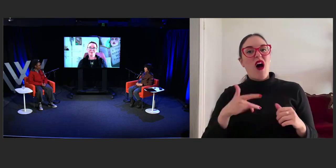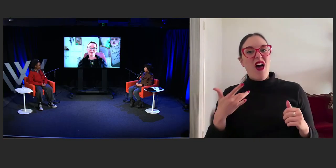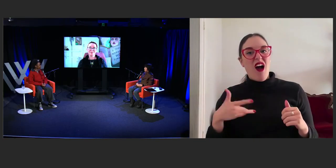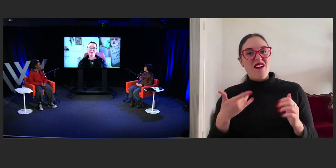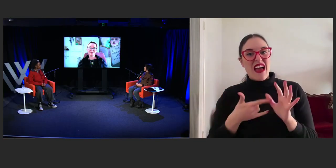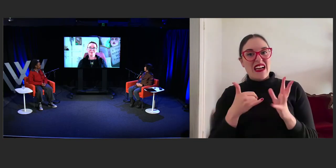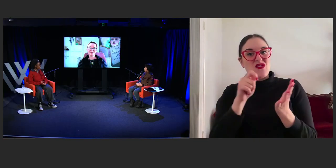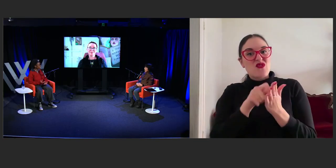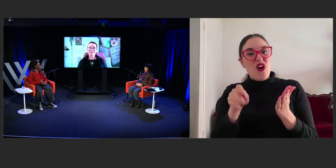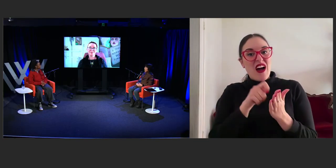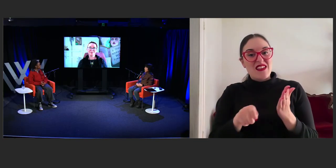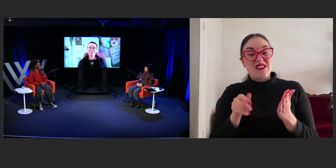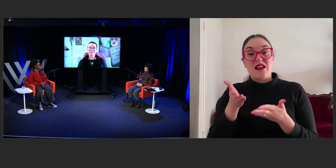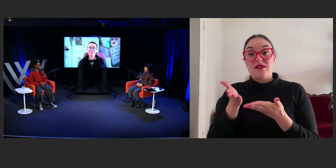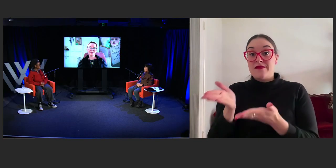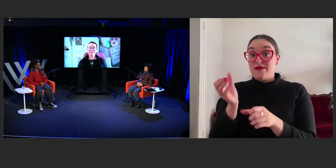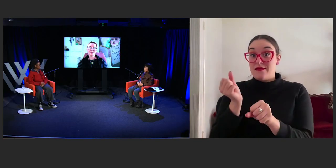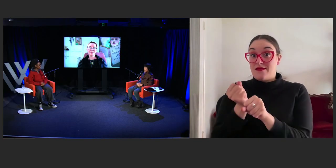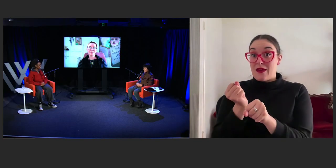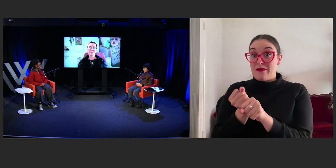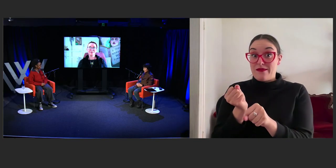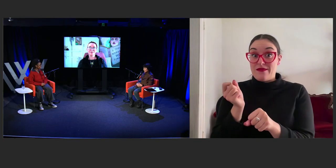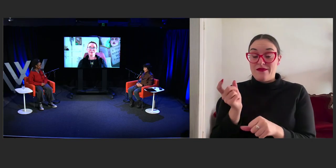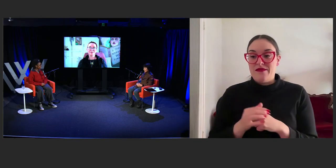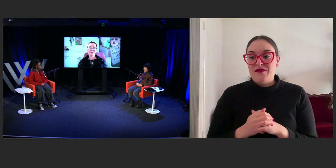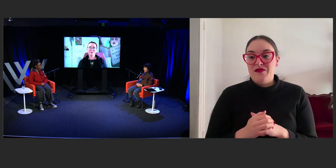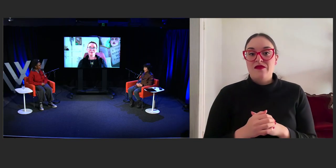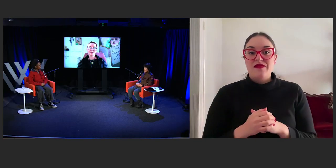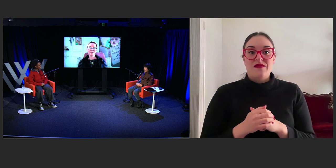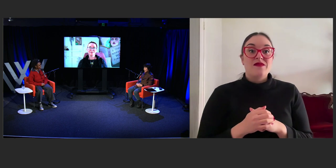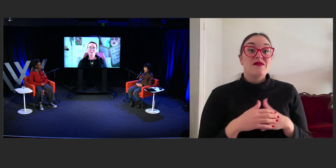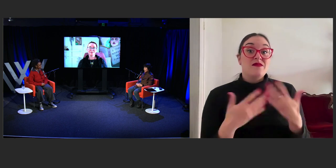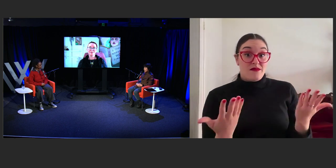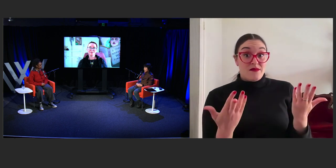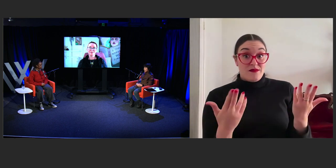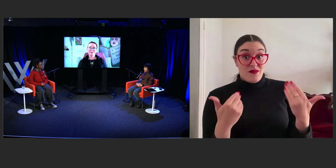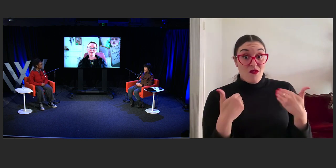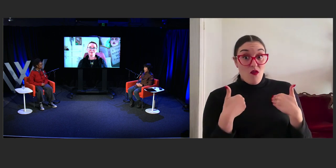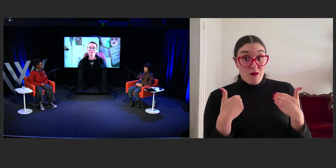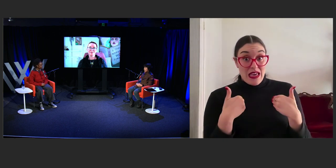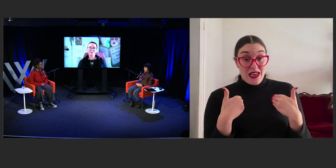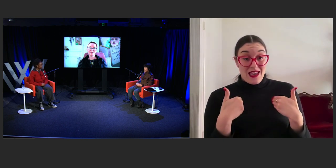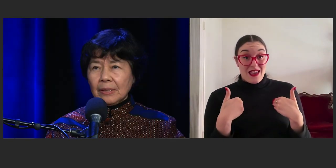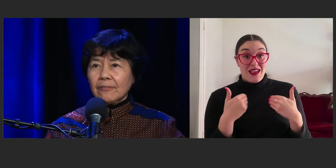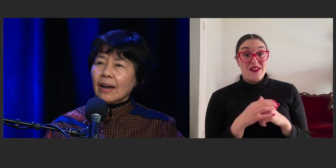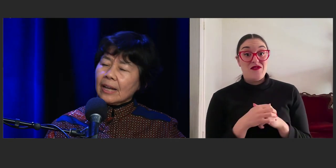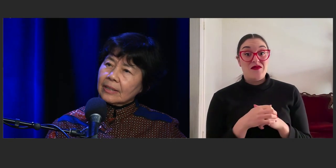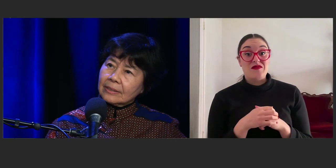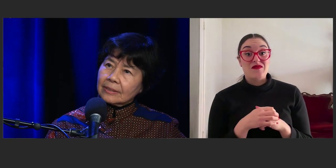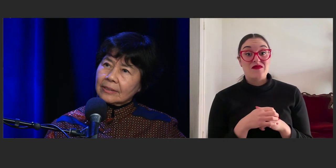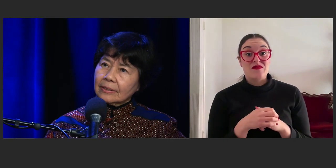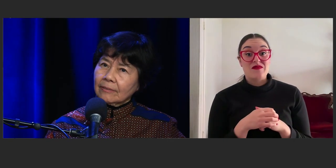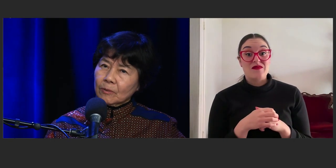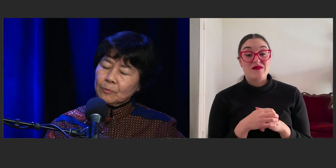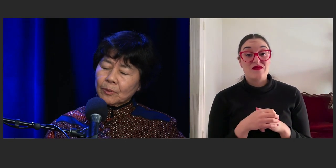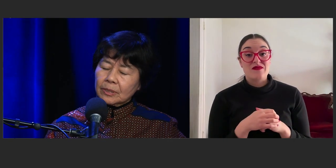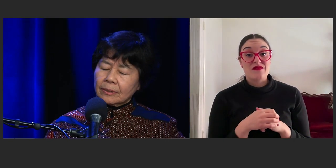Me? Yeah. Well for me, I guess if I hadn't, if I wasn't born,